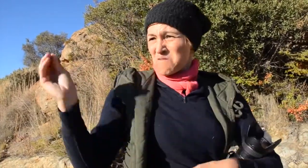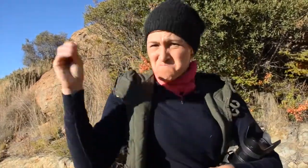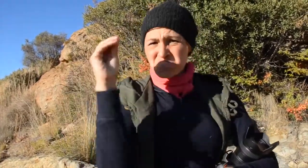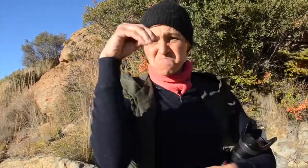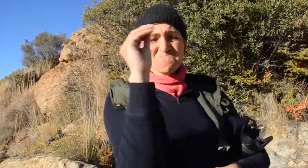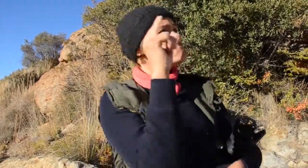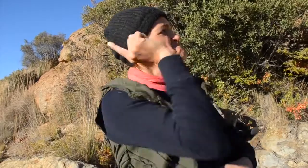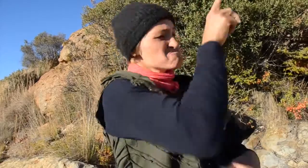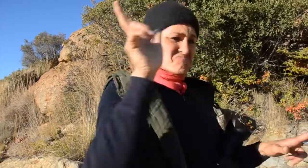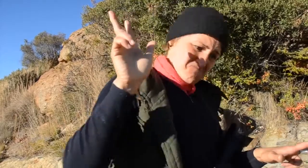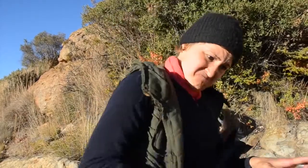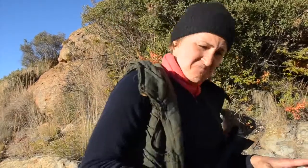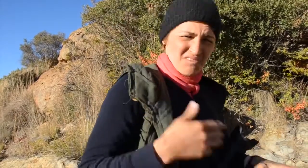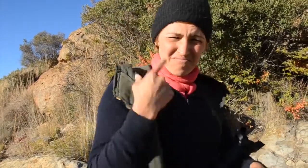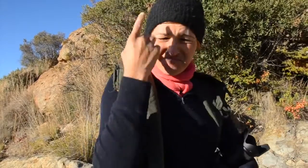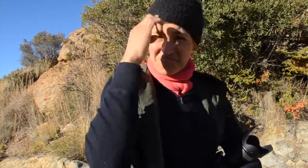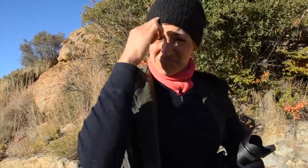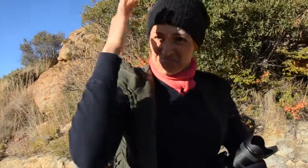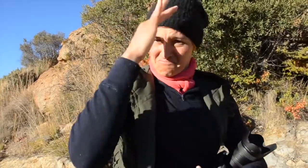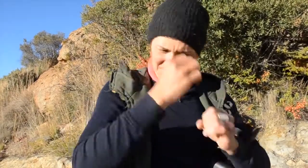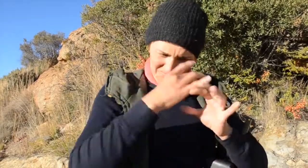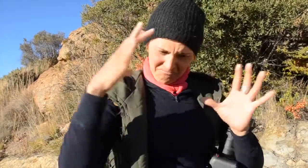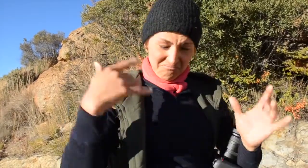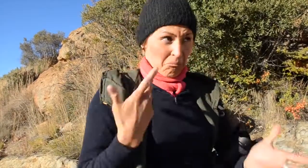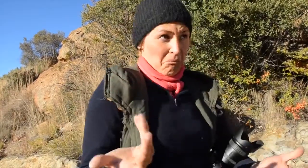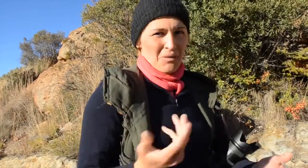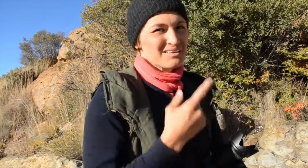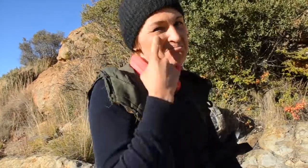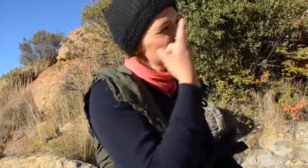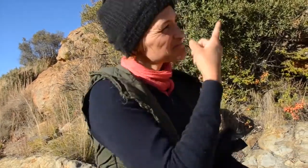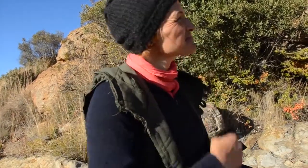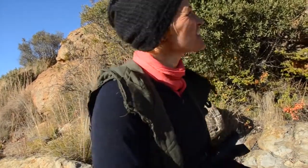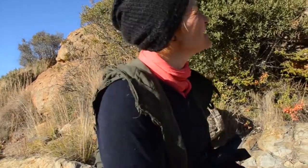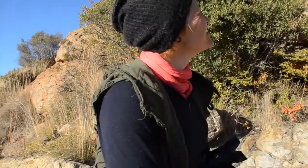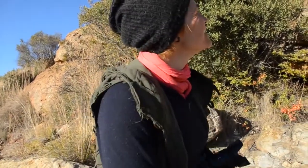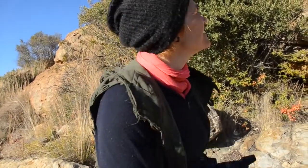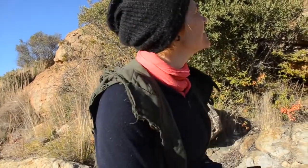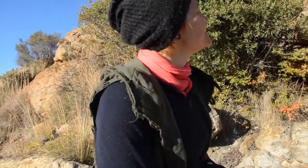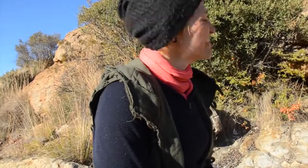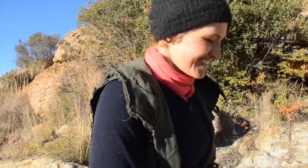I wonder how can a dinosaur hike up and leave footprints behind. Let’s go and find out.